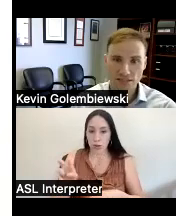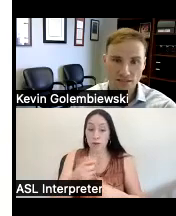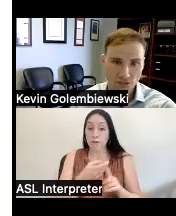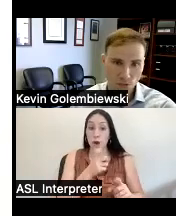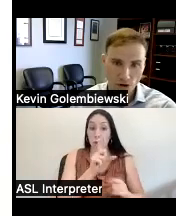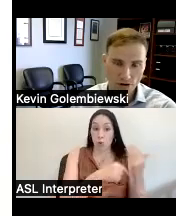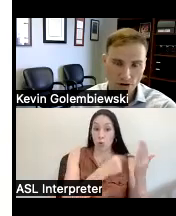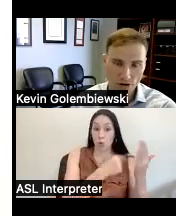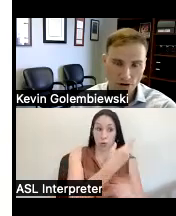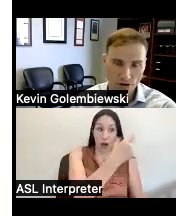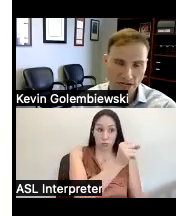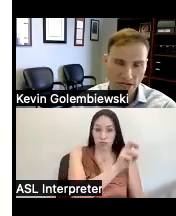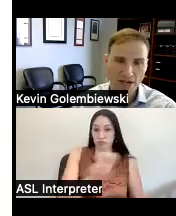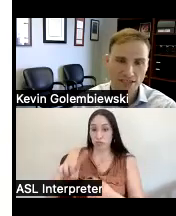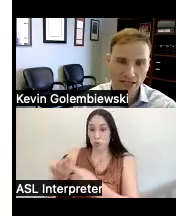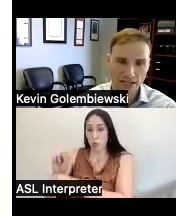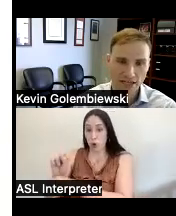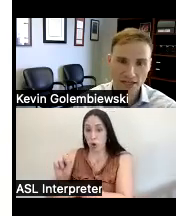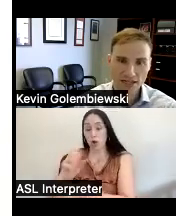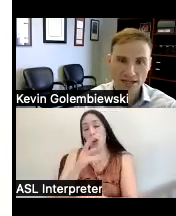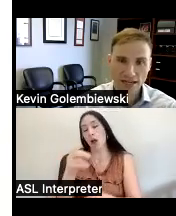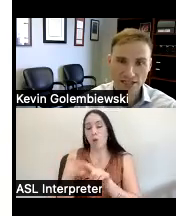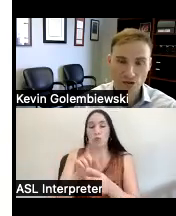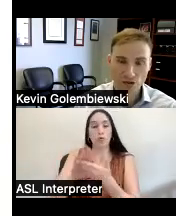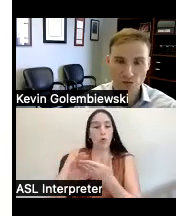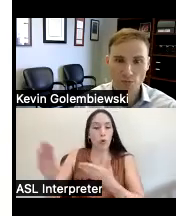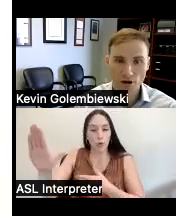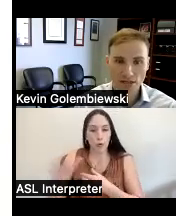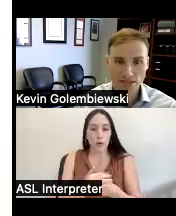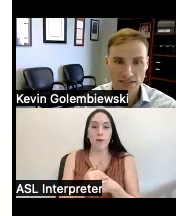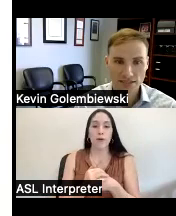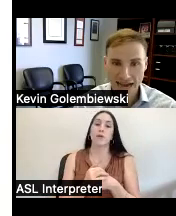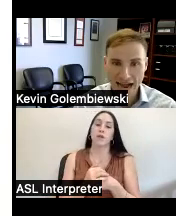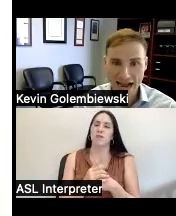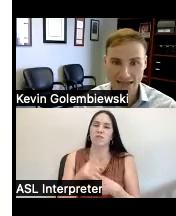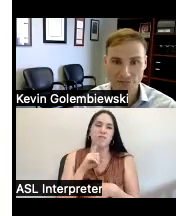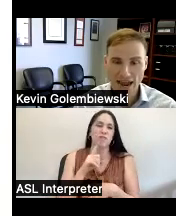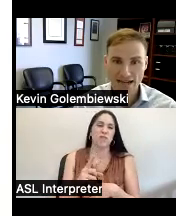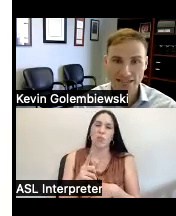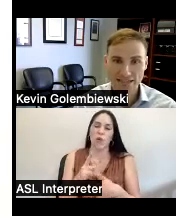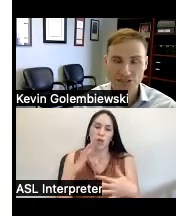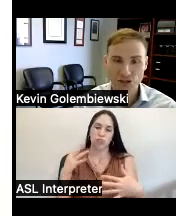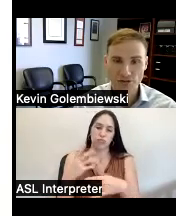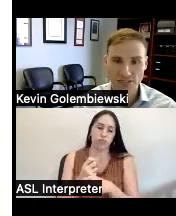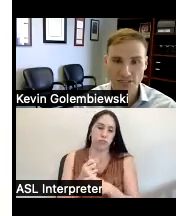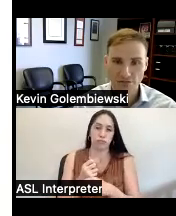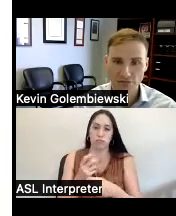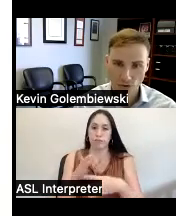to work and post-secondary education and it's a really robust guide for accessing services in